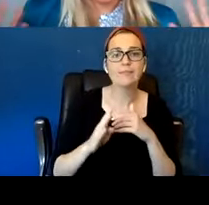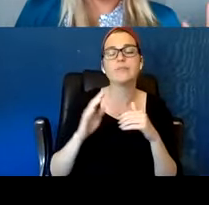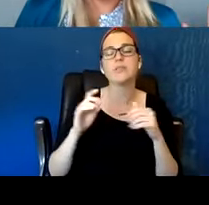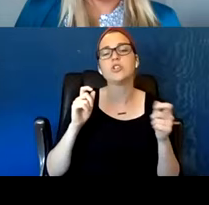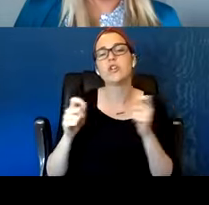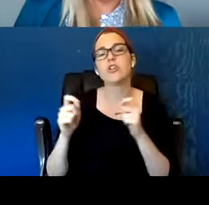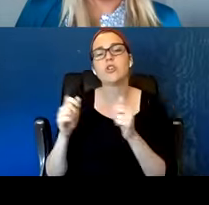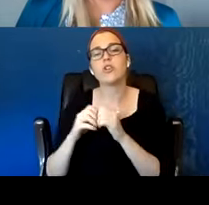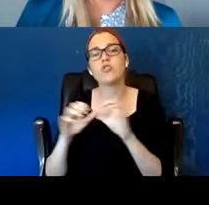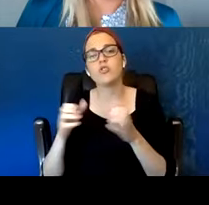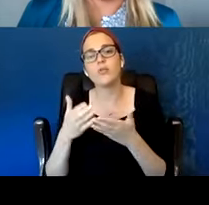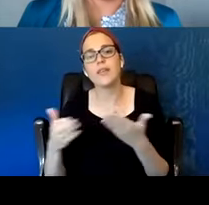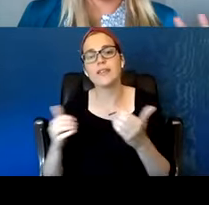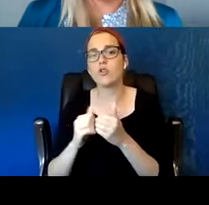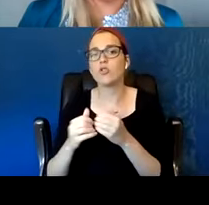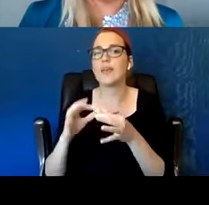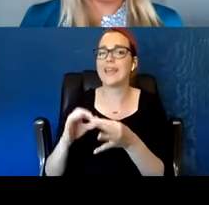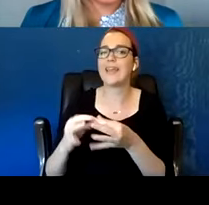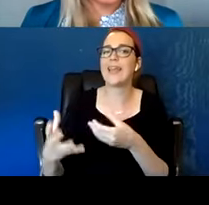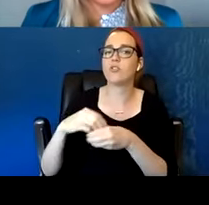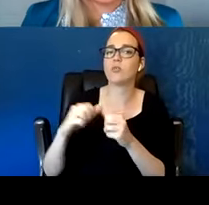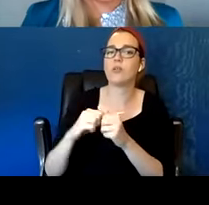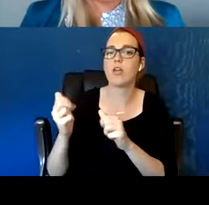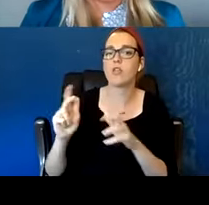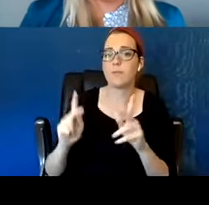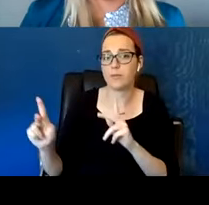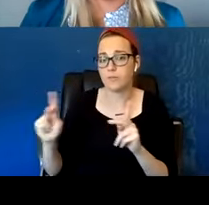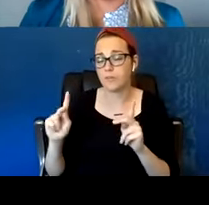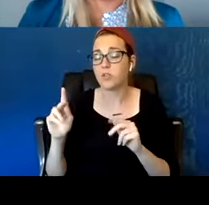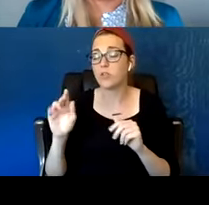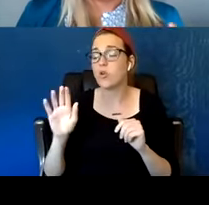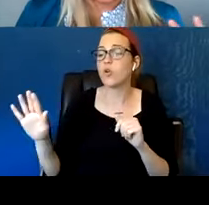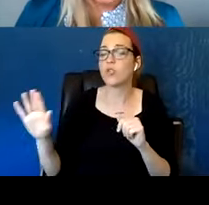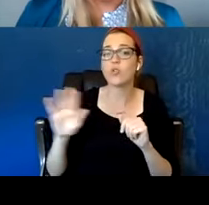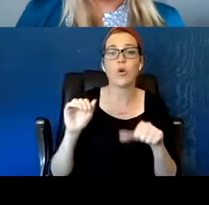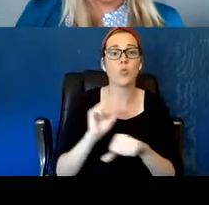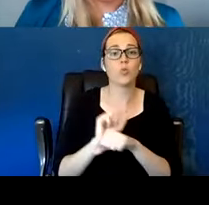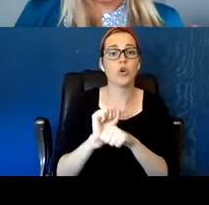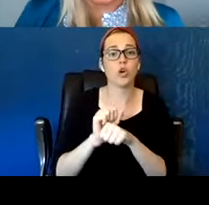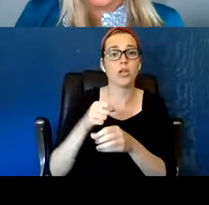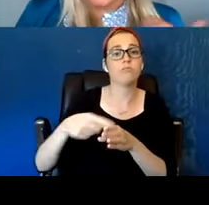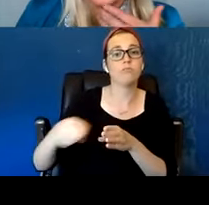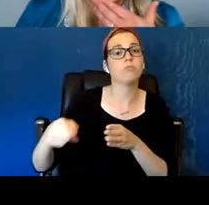So how has the practice of street medicine in this work that you do, how has that changed the way that you engage with others?